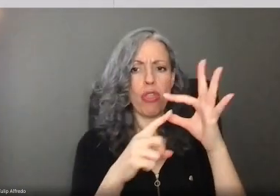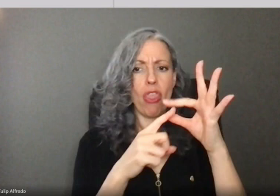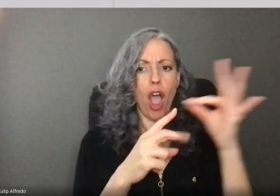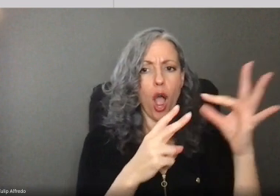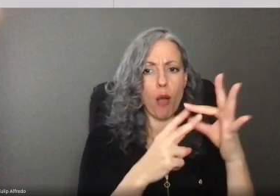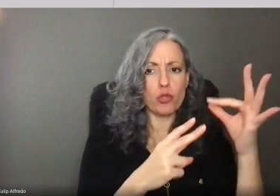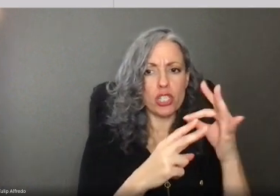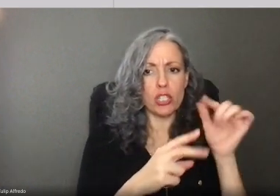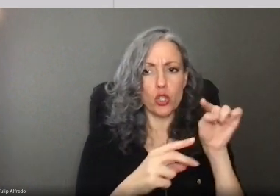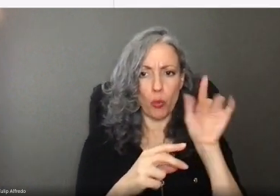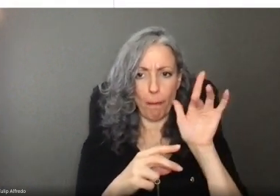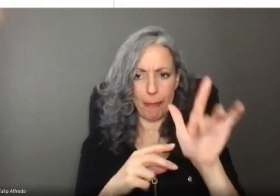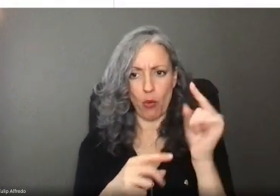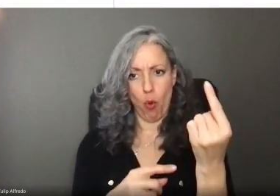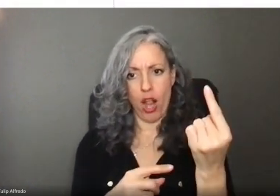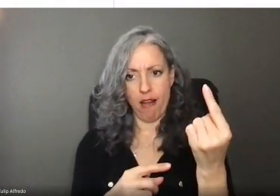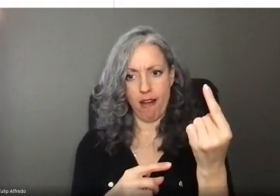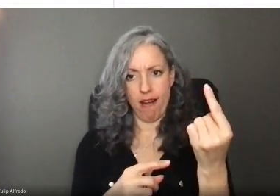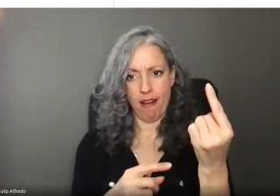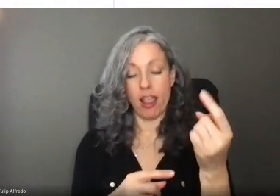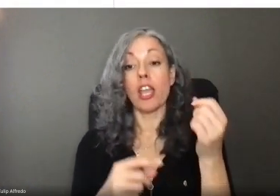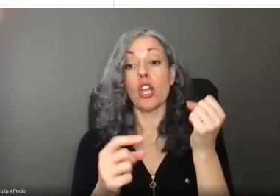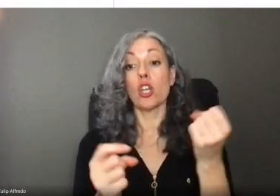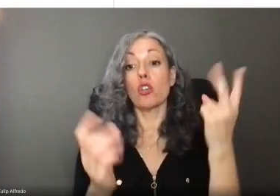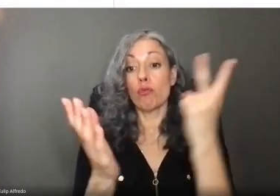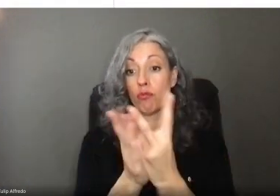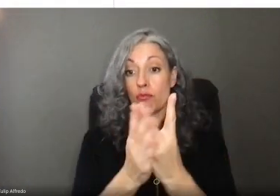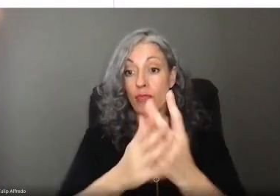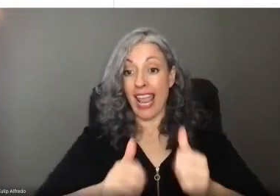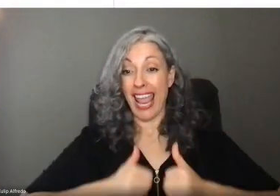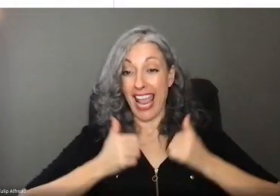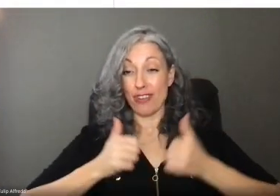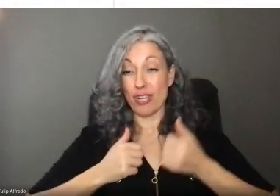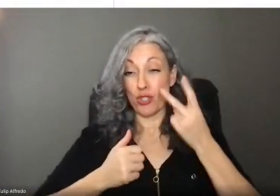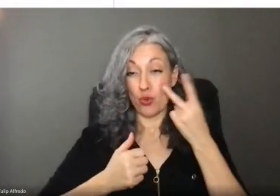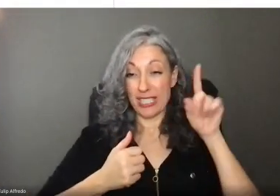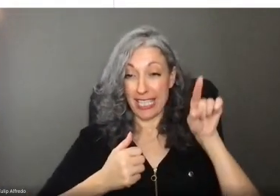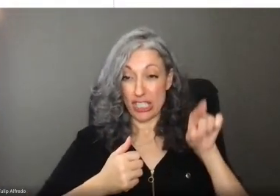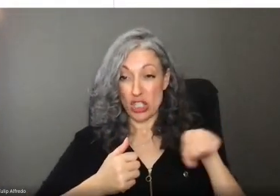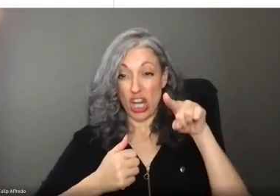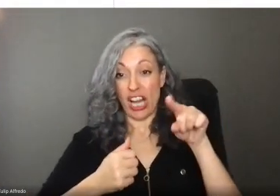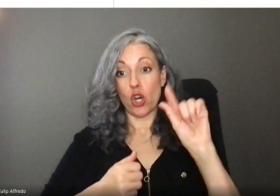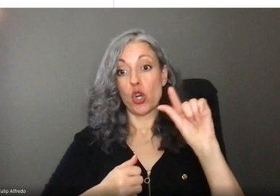We recommend that you choose one of these. Once you verify your address, you'll see a green checkmark and be all set.